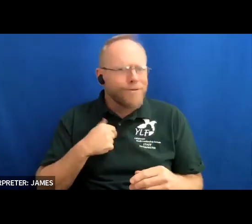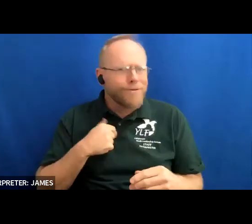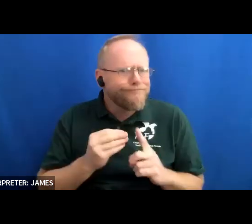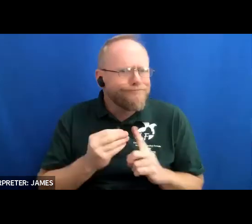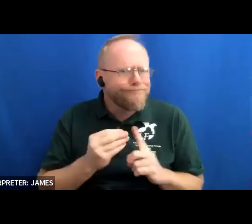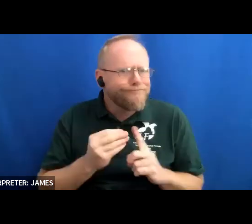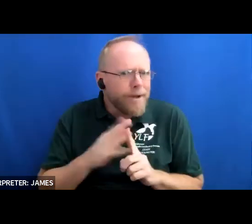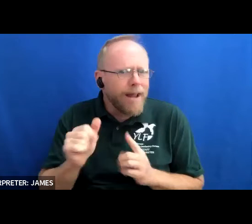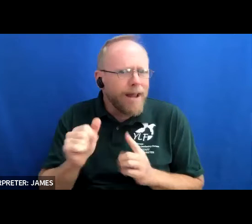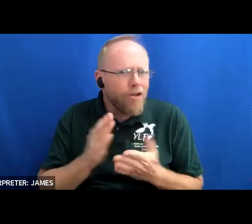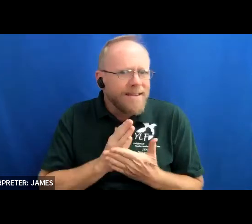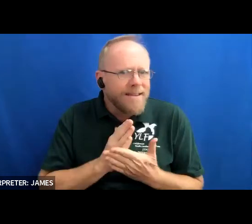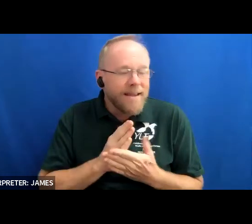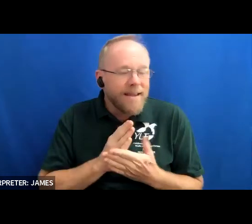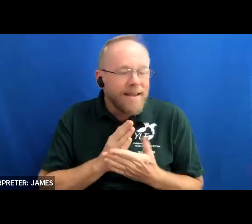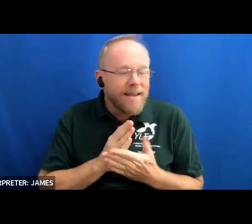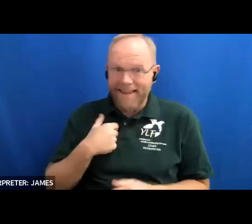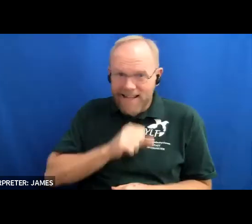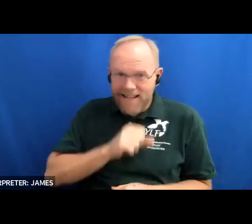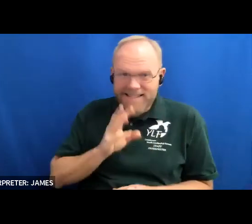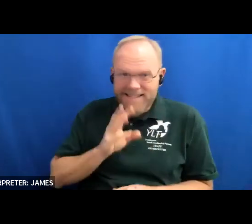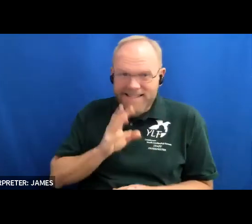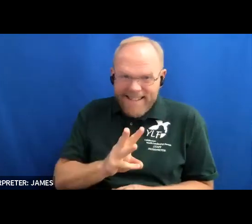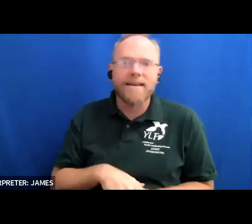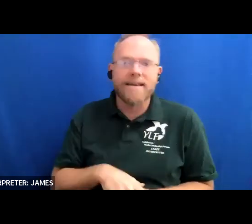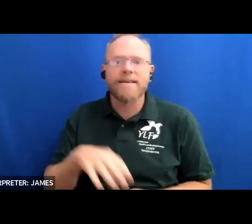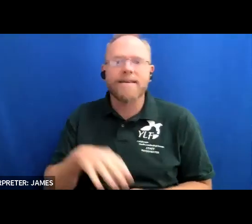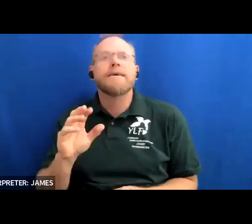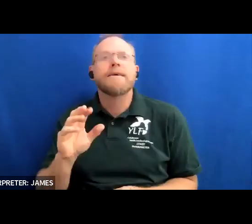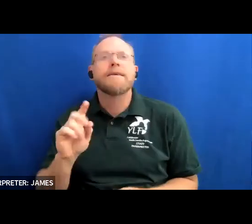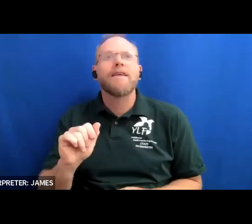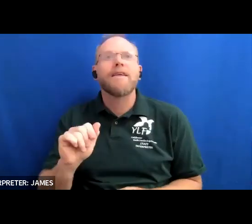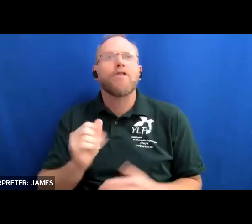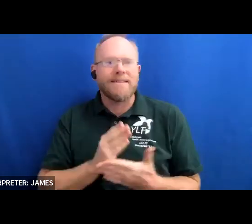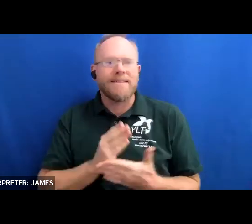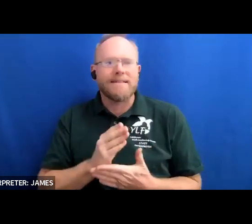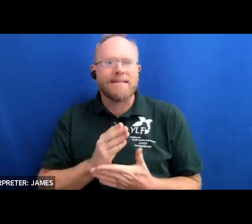the disability rights group adapt national came to phoenix which was where i was living at the time